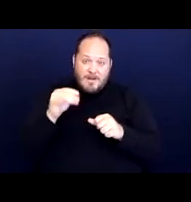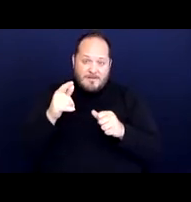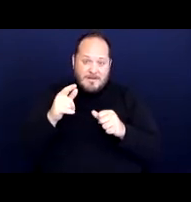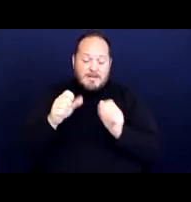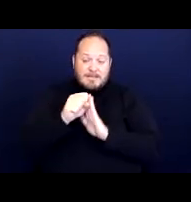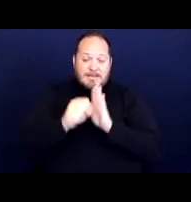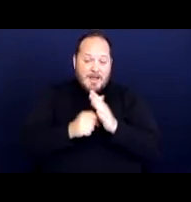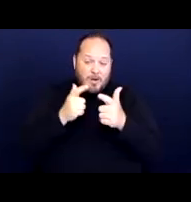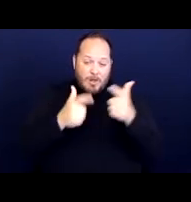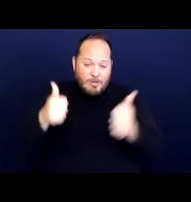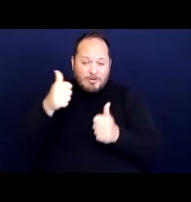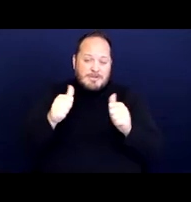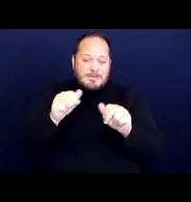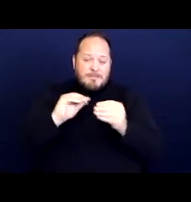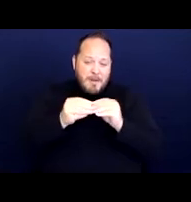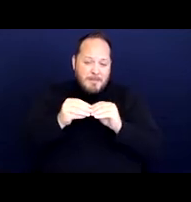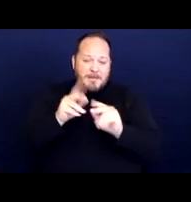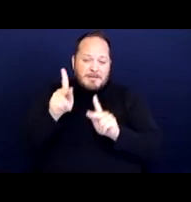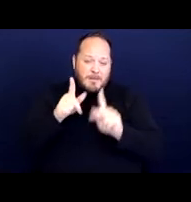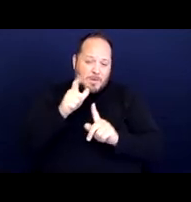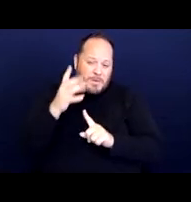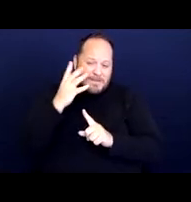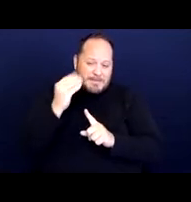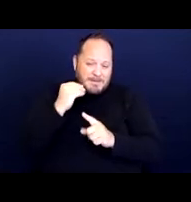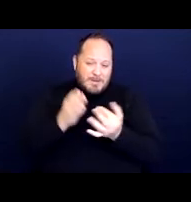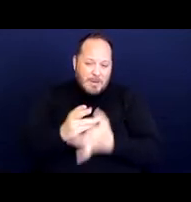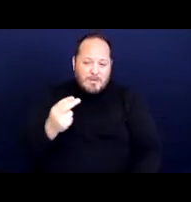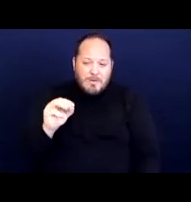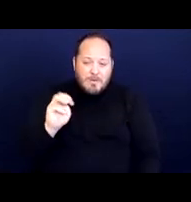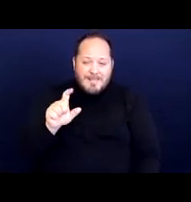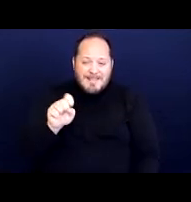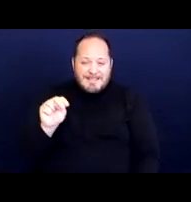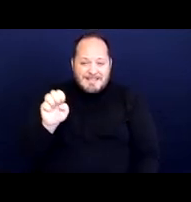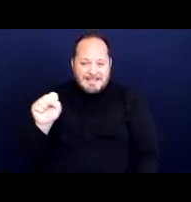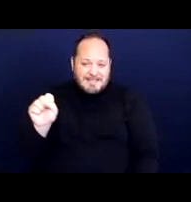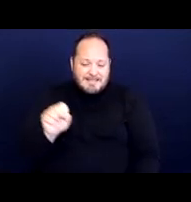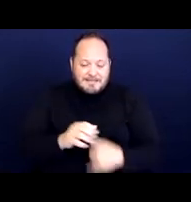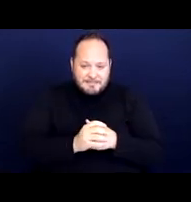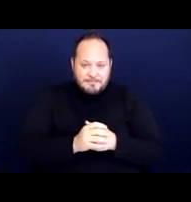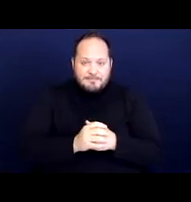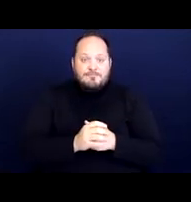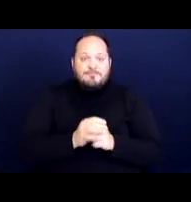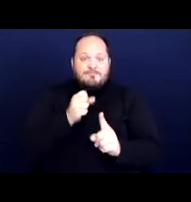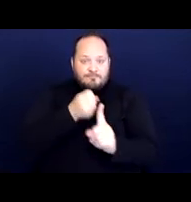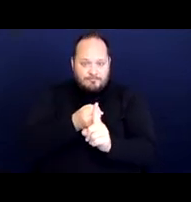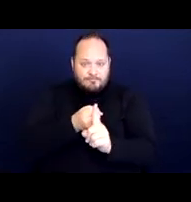of people experiencing homelessness and with COVID-19 of course